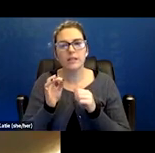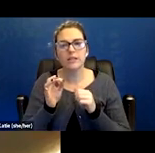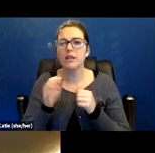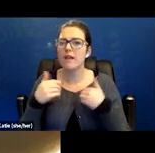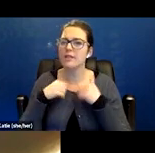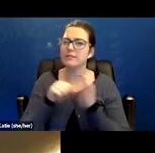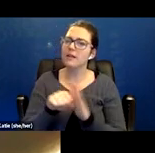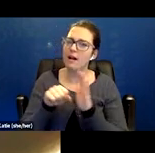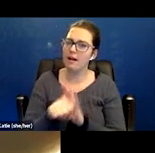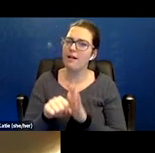that would lead you to believe.